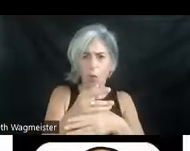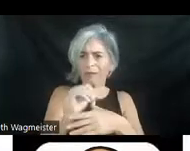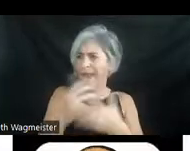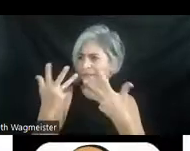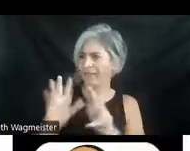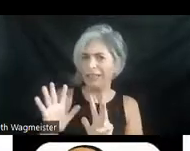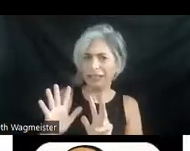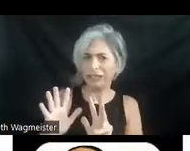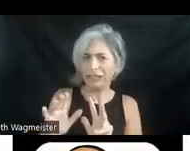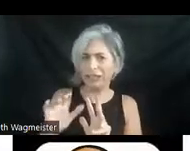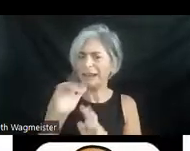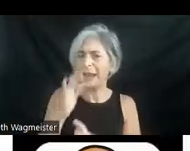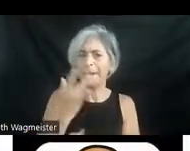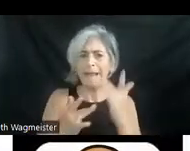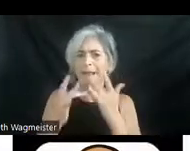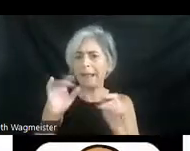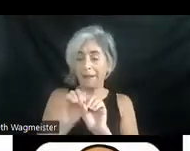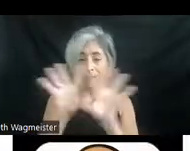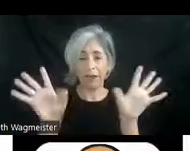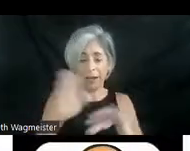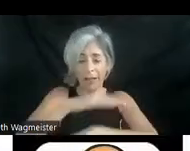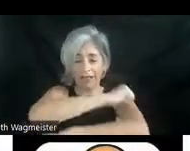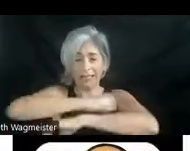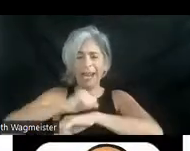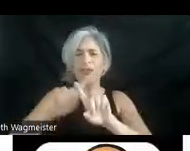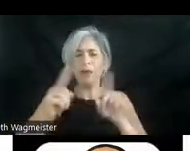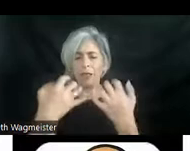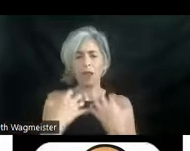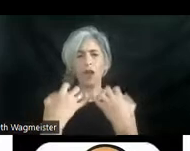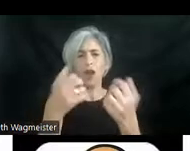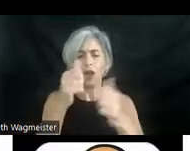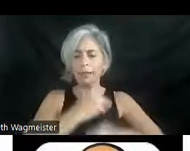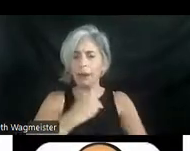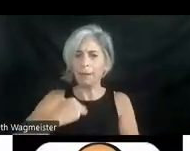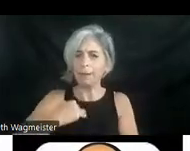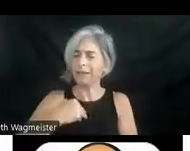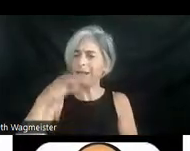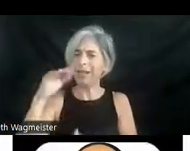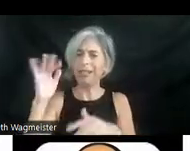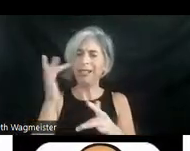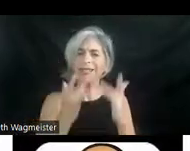not by a lack of clarity on stage but rather by an audience members lack of access to full